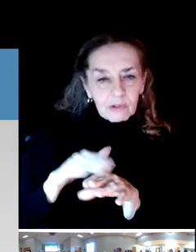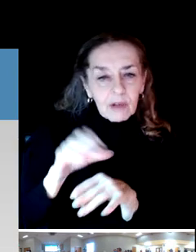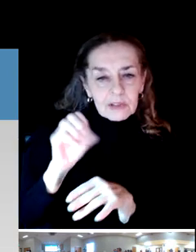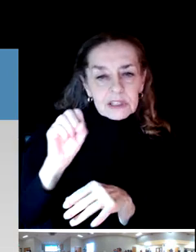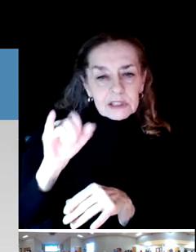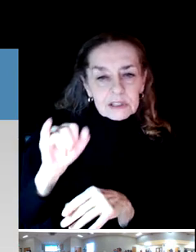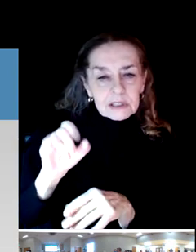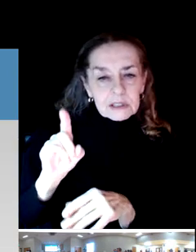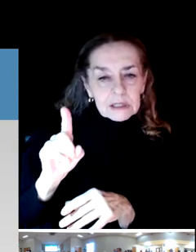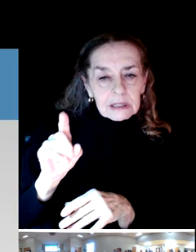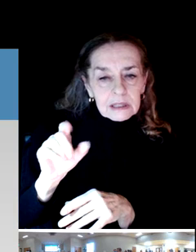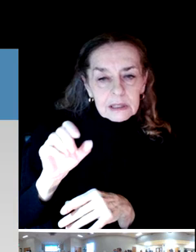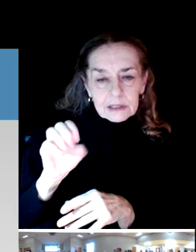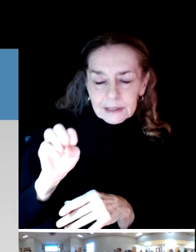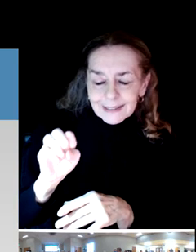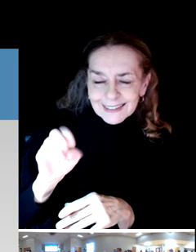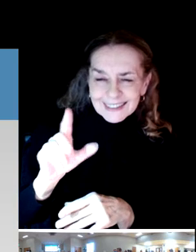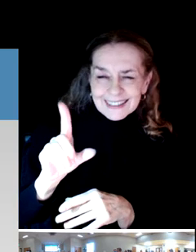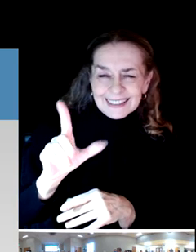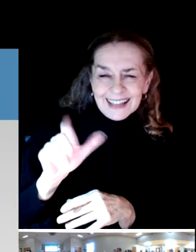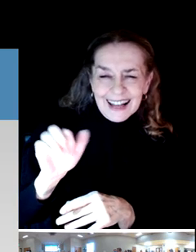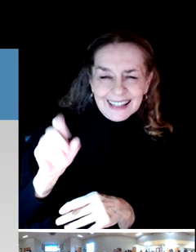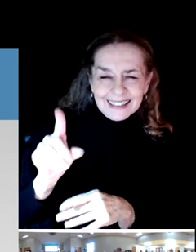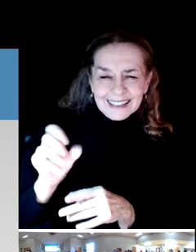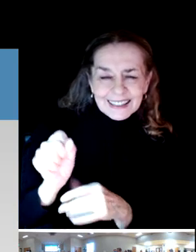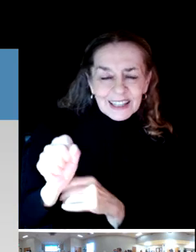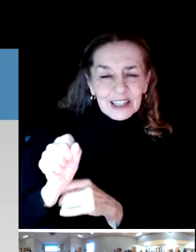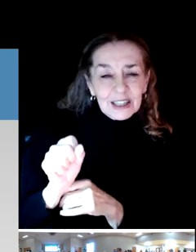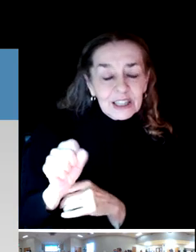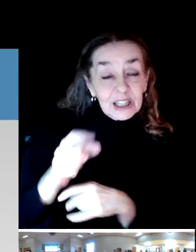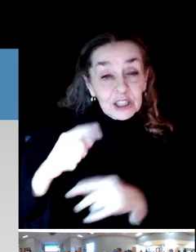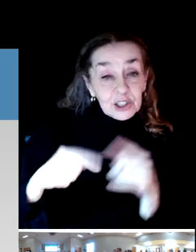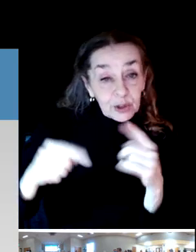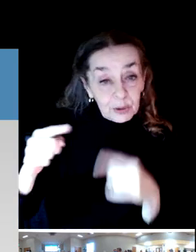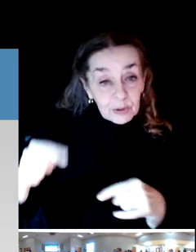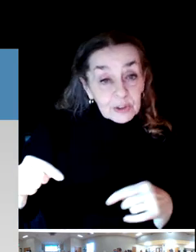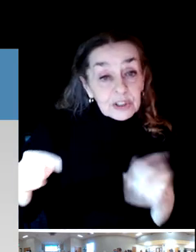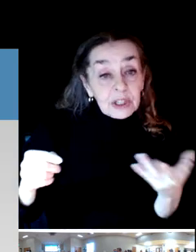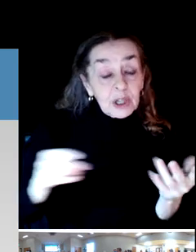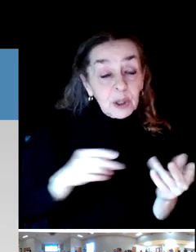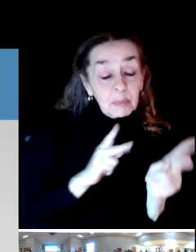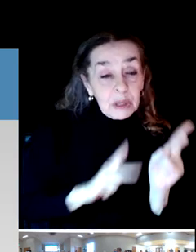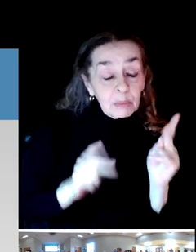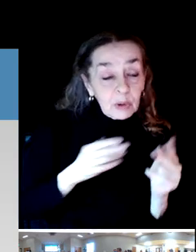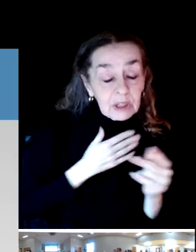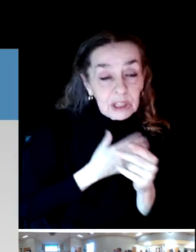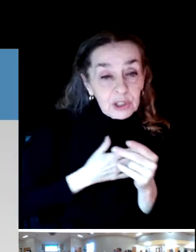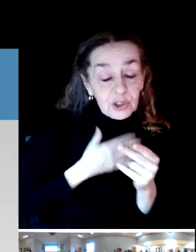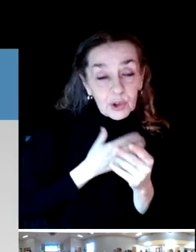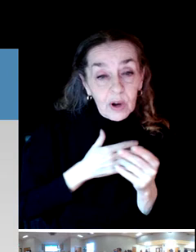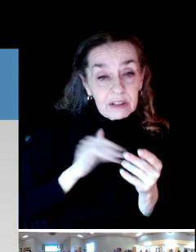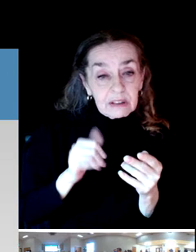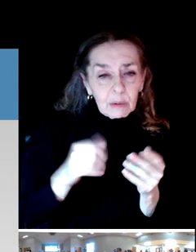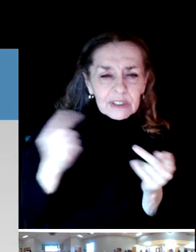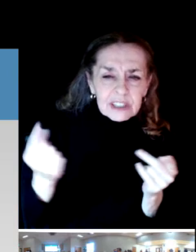So diversity of activities and programs, people really enjoyed the fact that there was something for everyone.